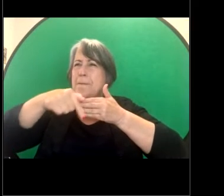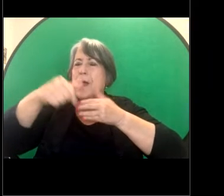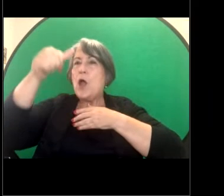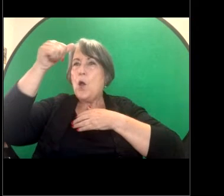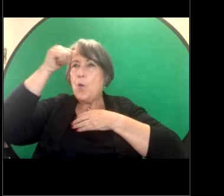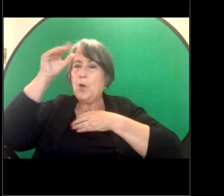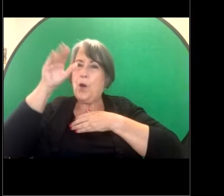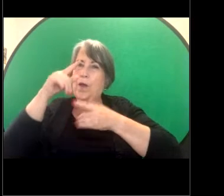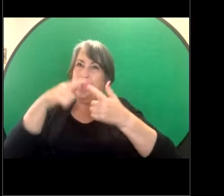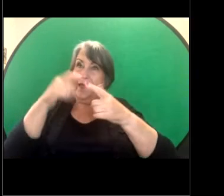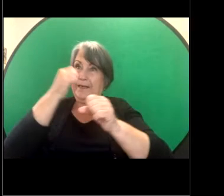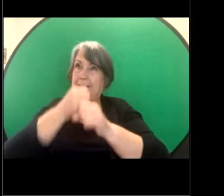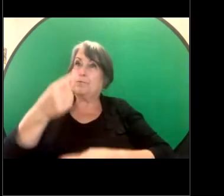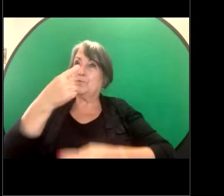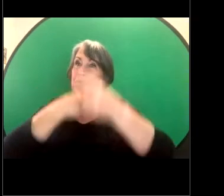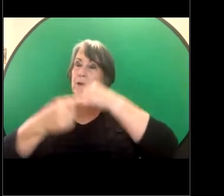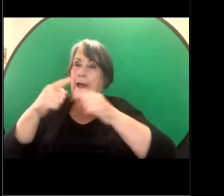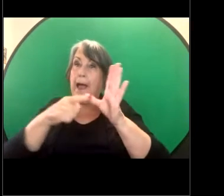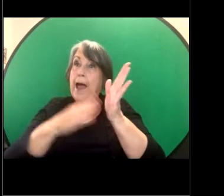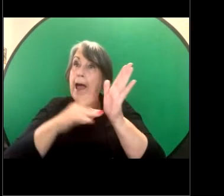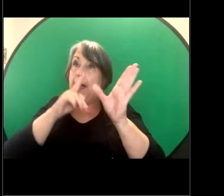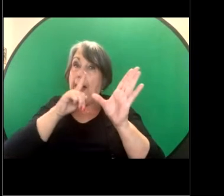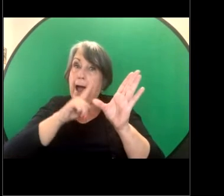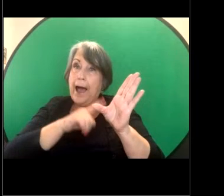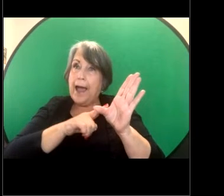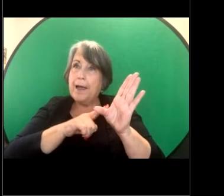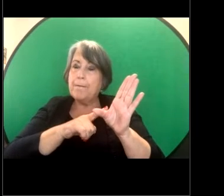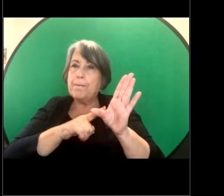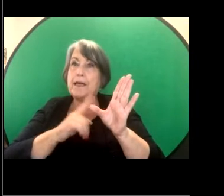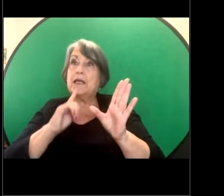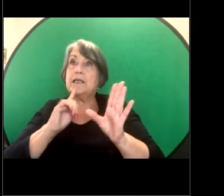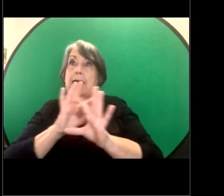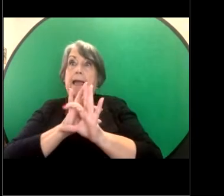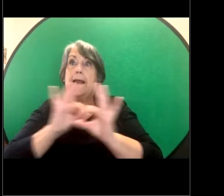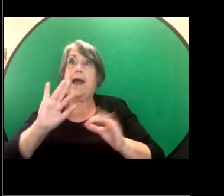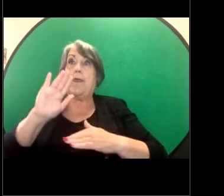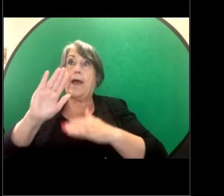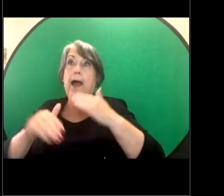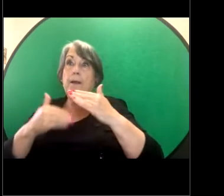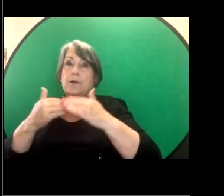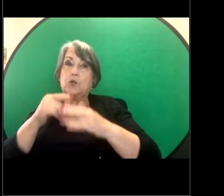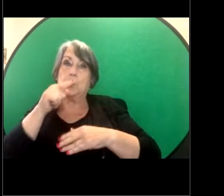that Amy hasn't chosen to take any steps until the colleague moved on from the organisation